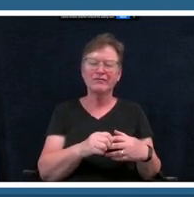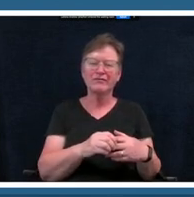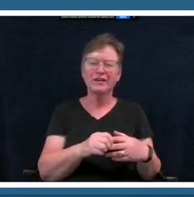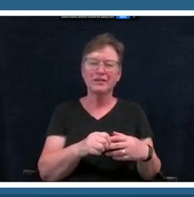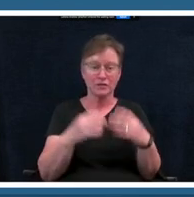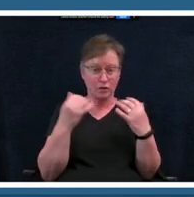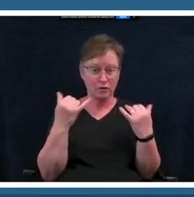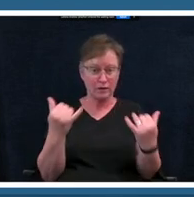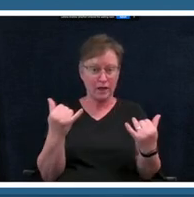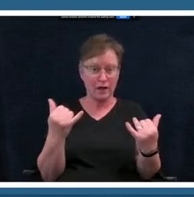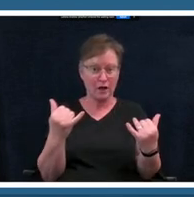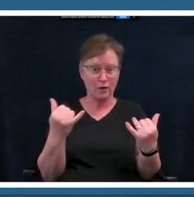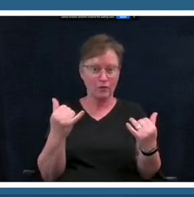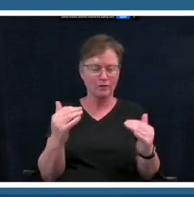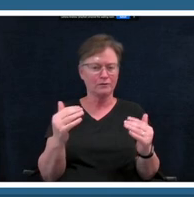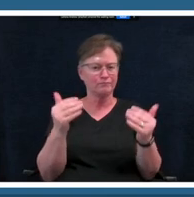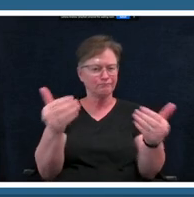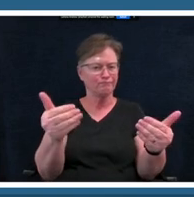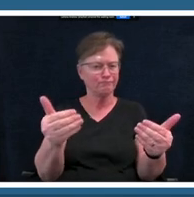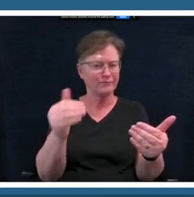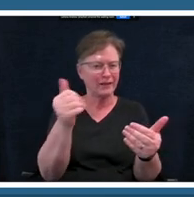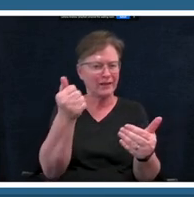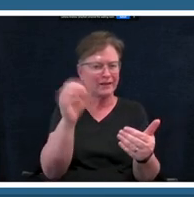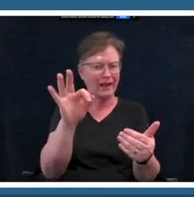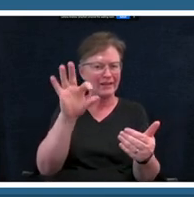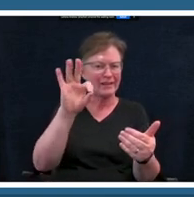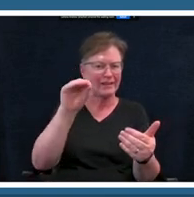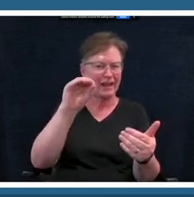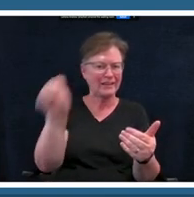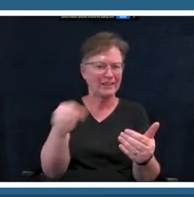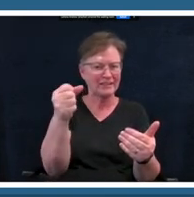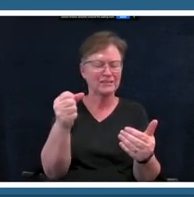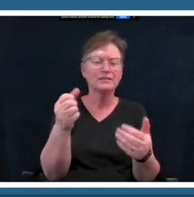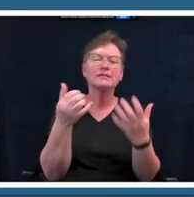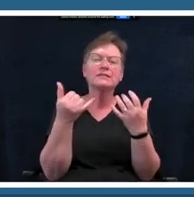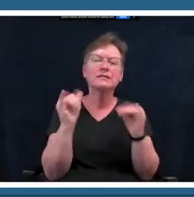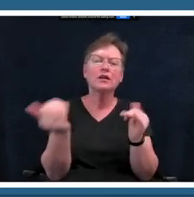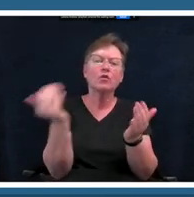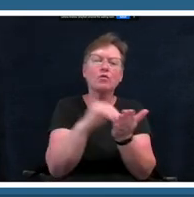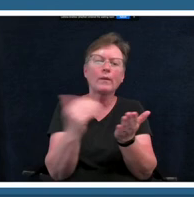the 90s we still have that repetition